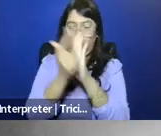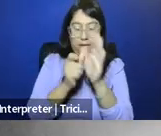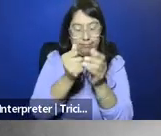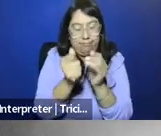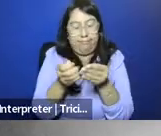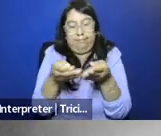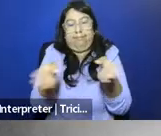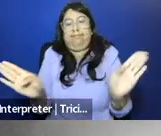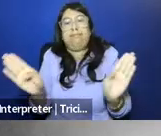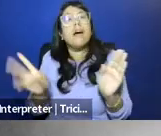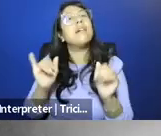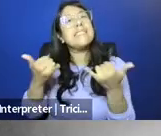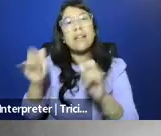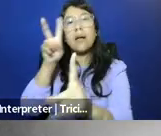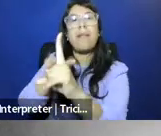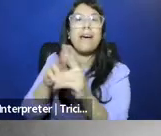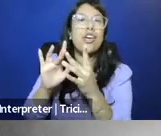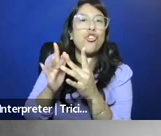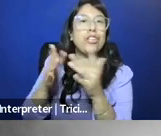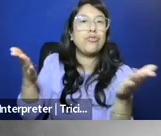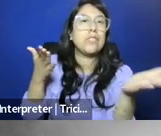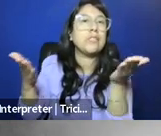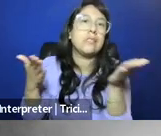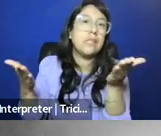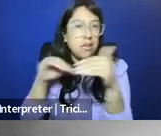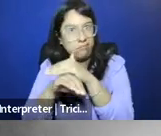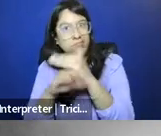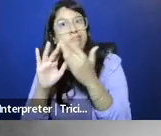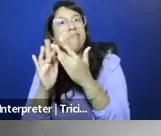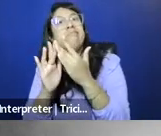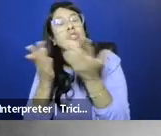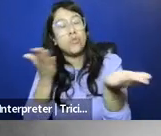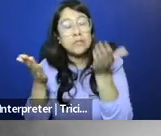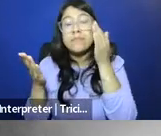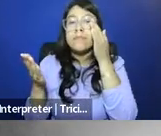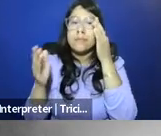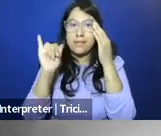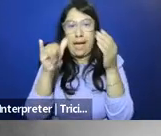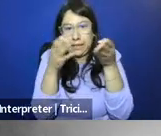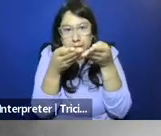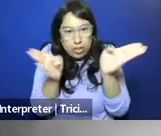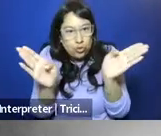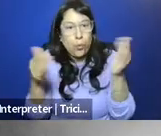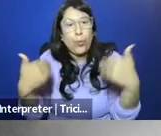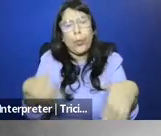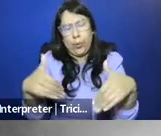explicitly applying it to internet services. Even that dangerous expansion was sort of met historically